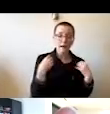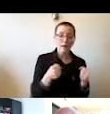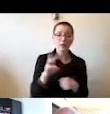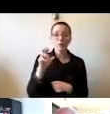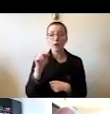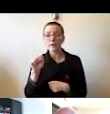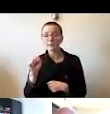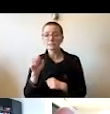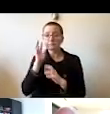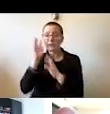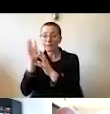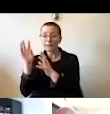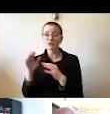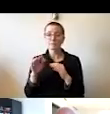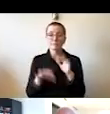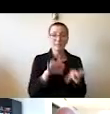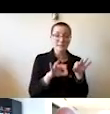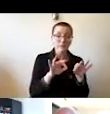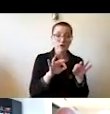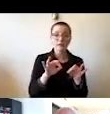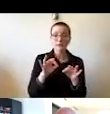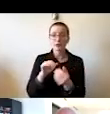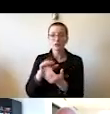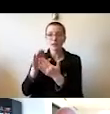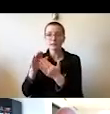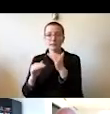to addressing disparities, inequalities of access